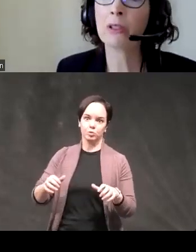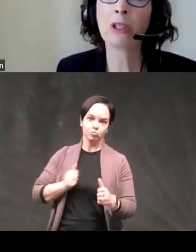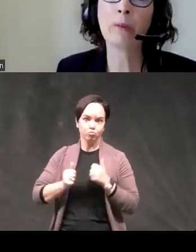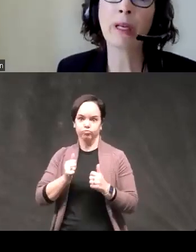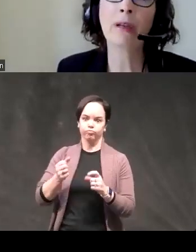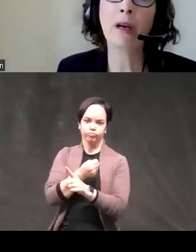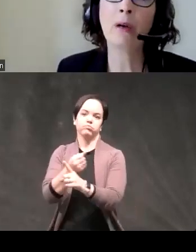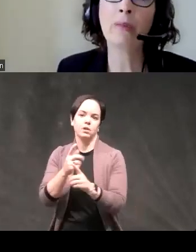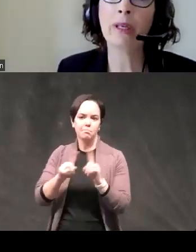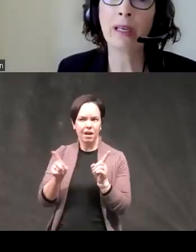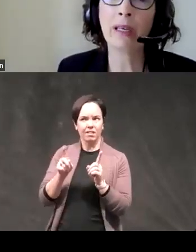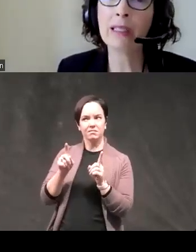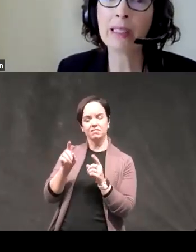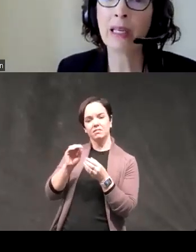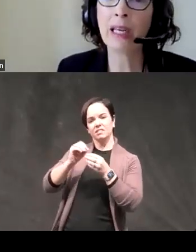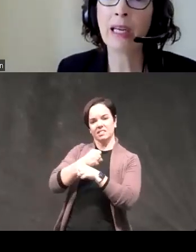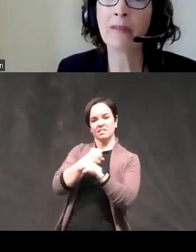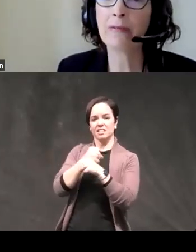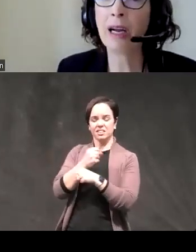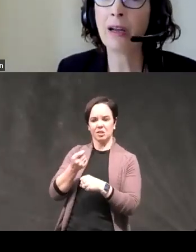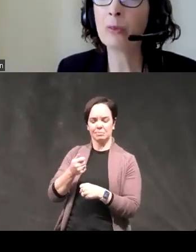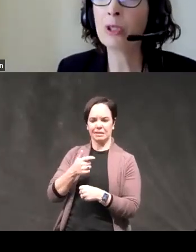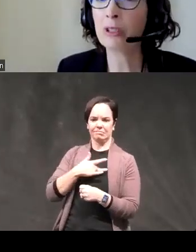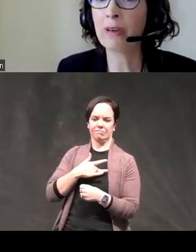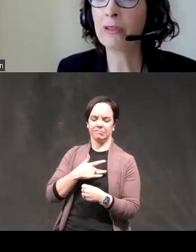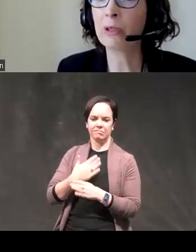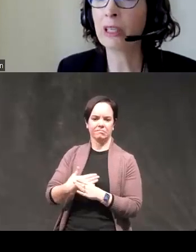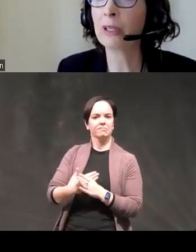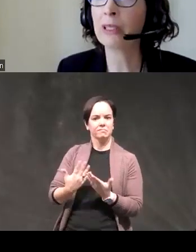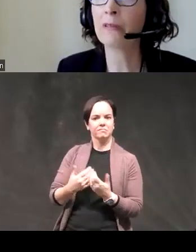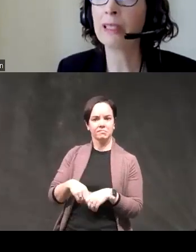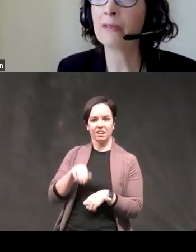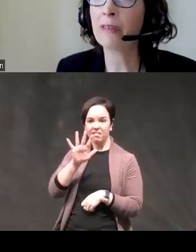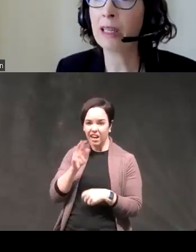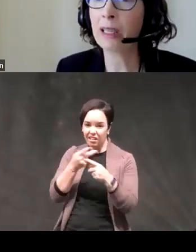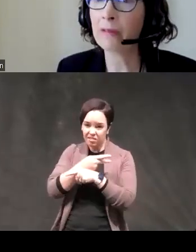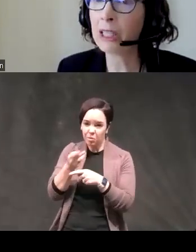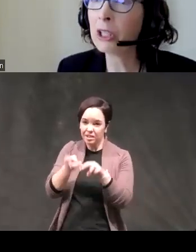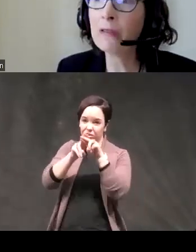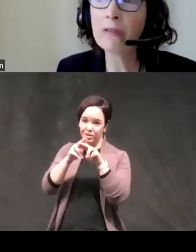disturbing the done it in study almost a five-fold increase in the rates of a violent conviction for